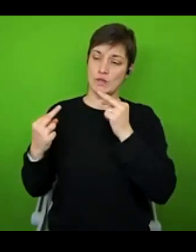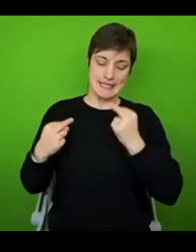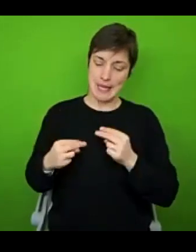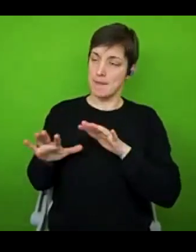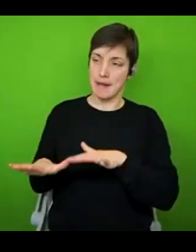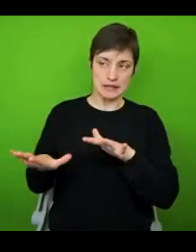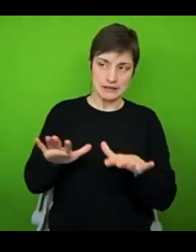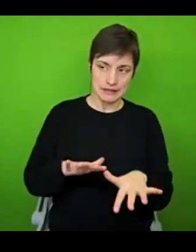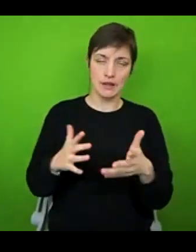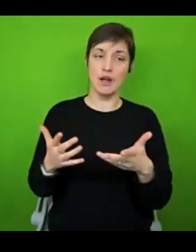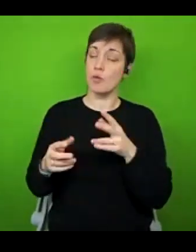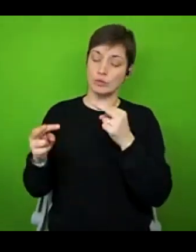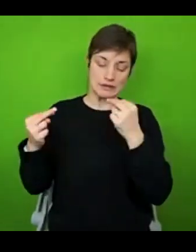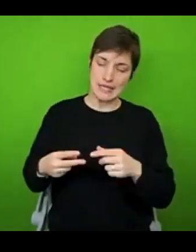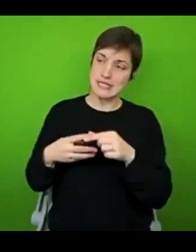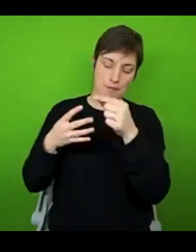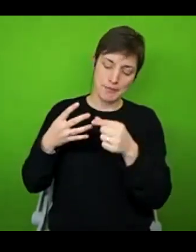Yes, that is incredibly true. And you're definitely not